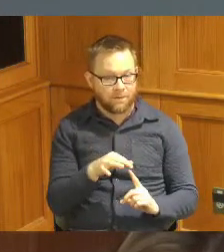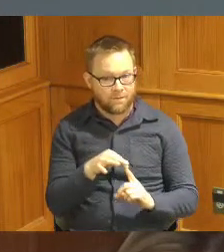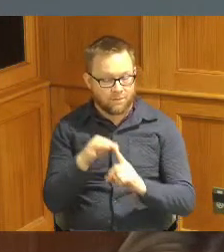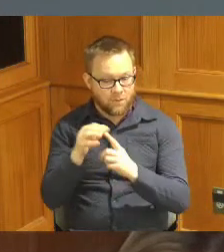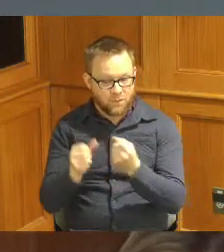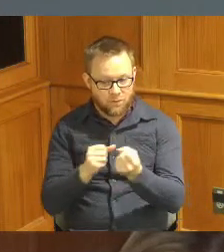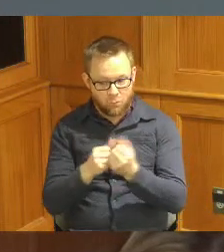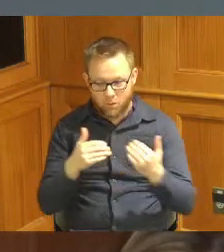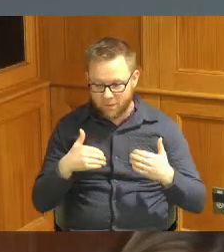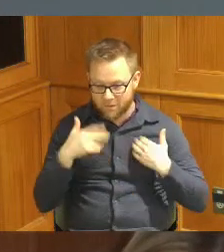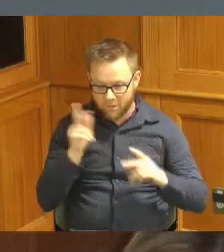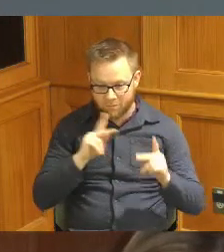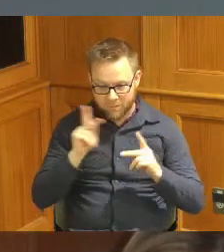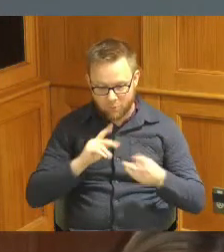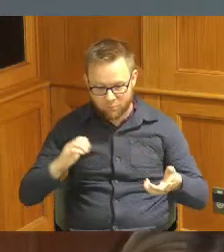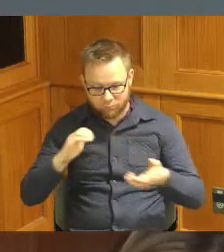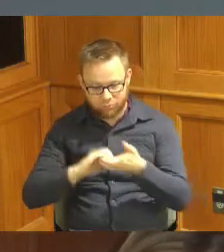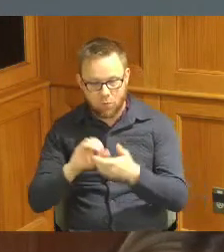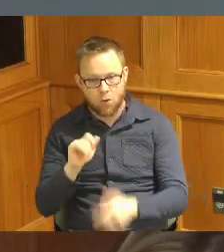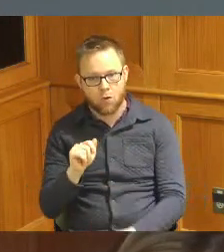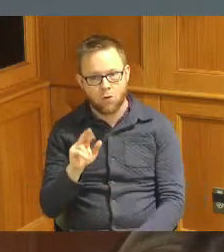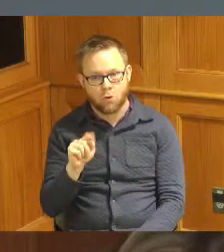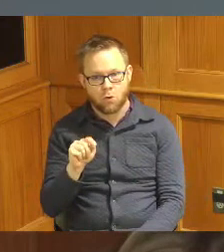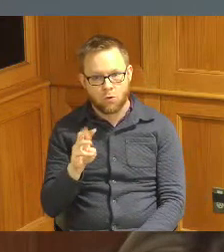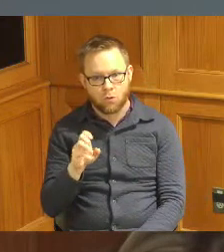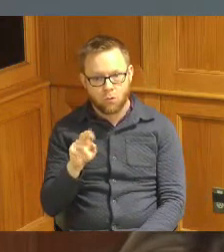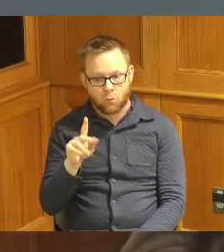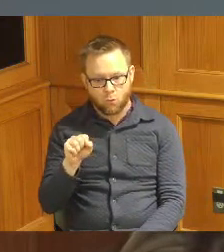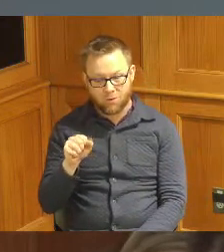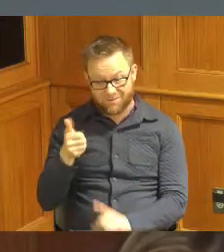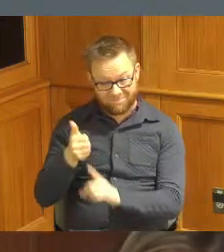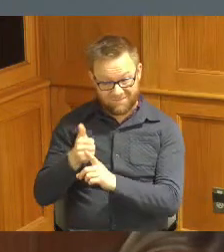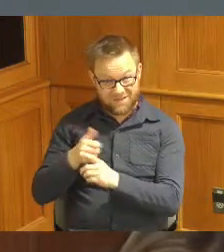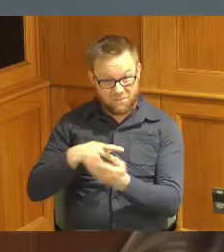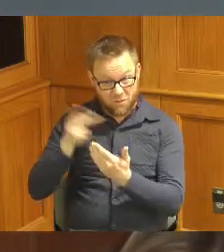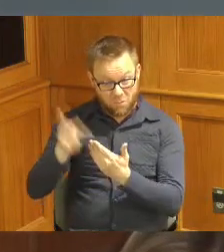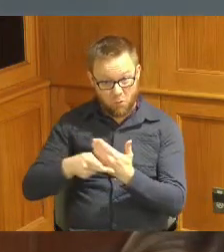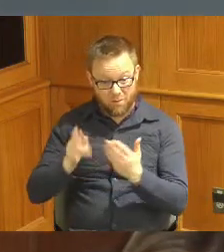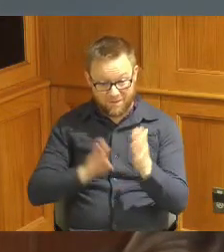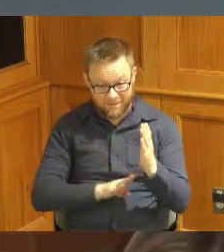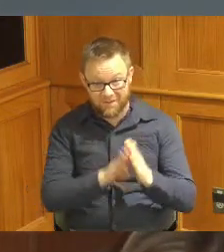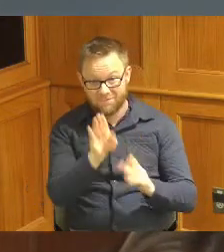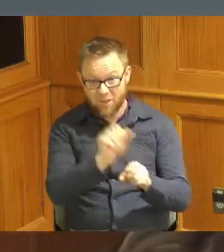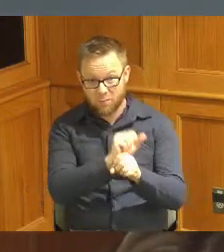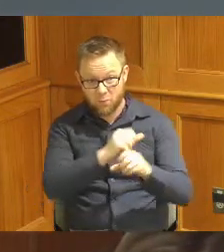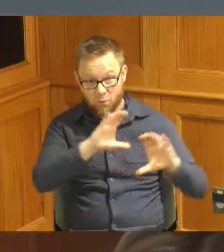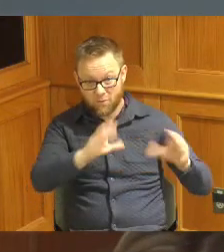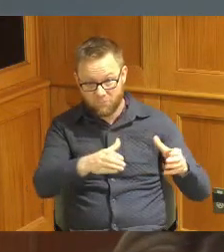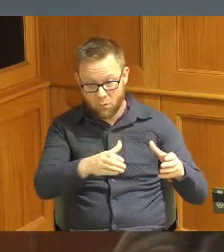that work with artworks it really is a Workforce Development program and while they learn about